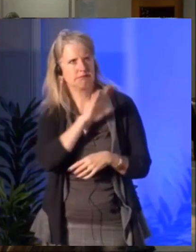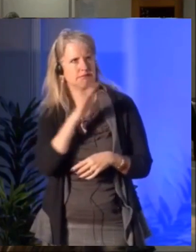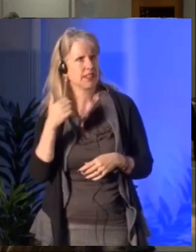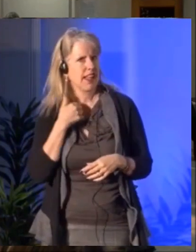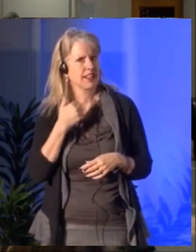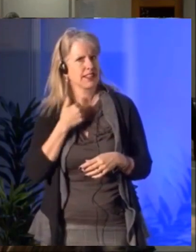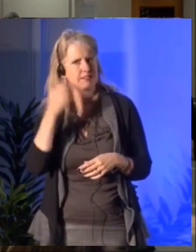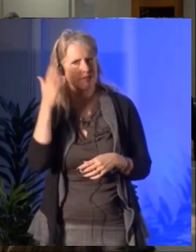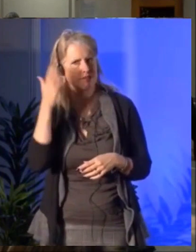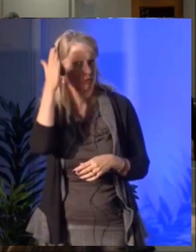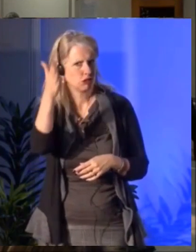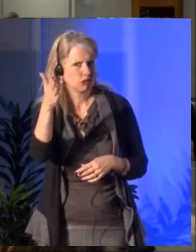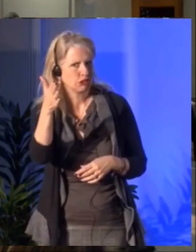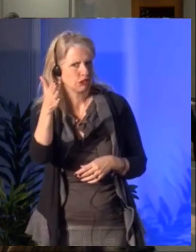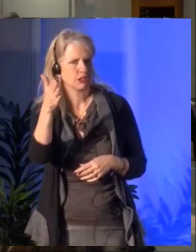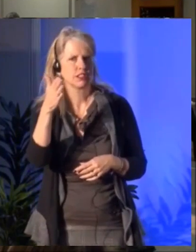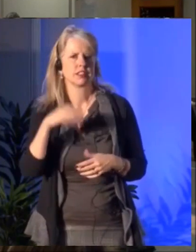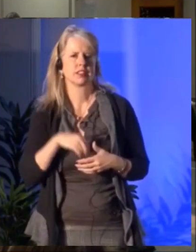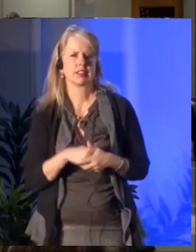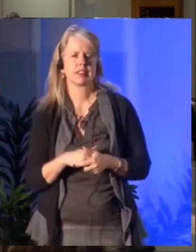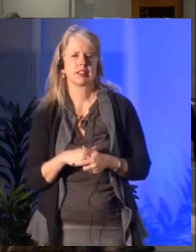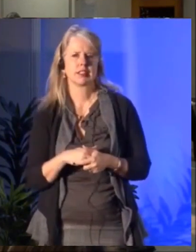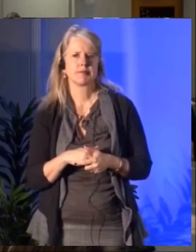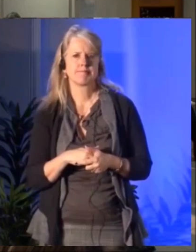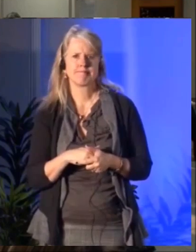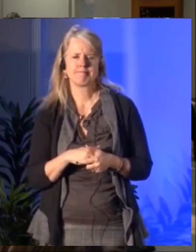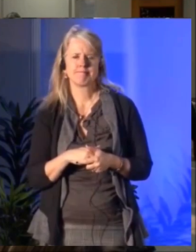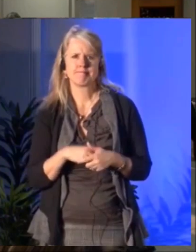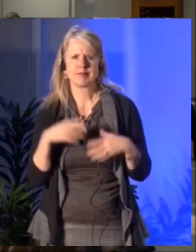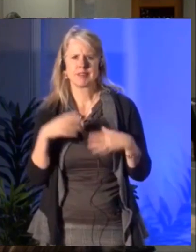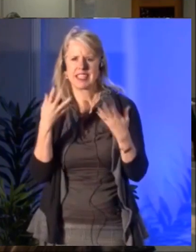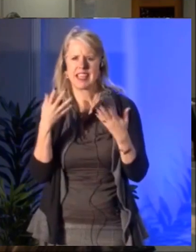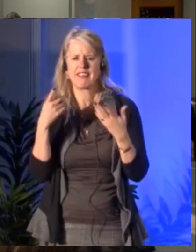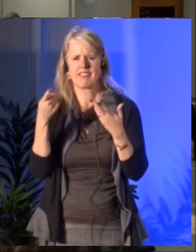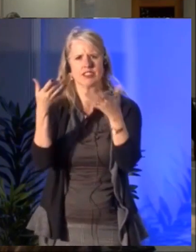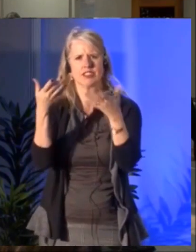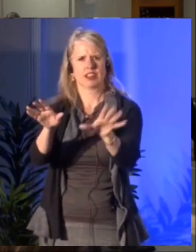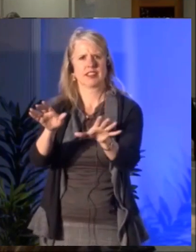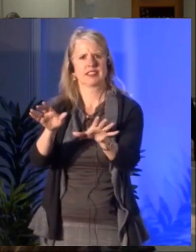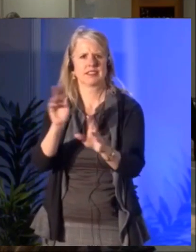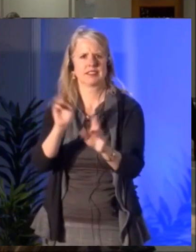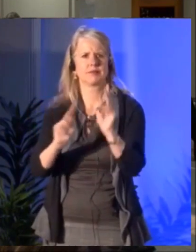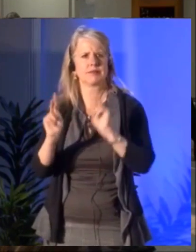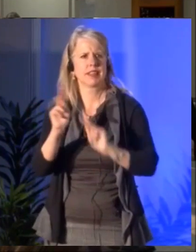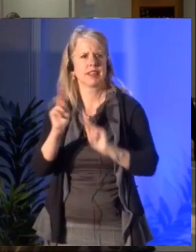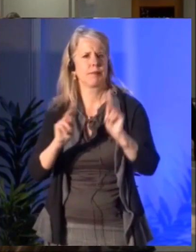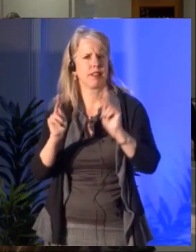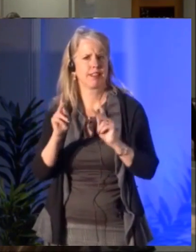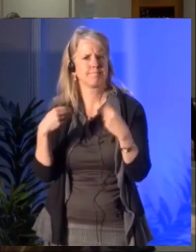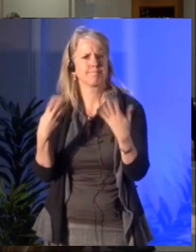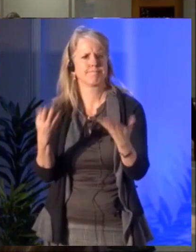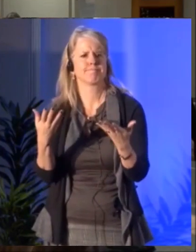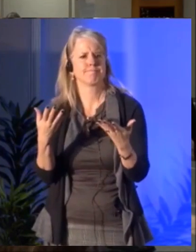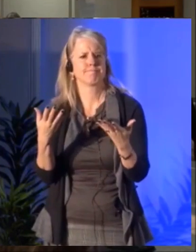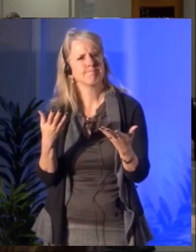for our future if to give people a break, you know, and somebody has to sort of step it up. Simon Brault: Yes, absolutely.